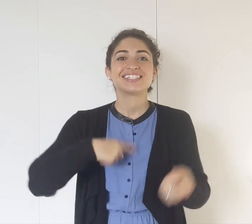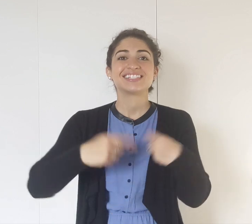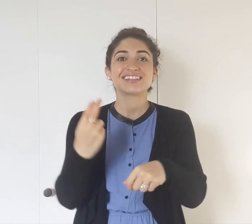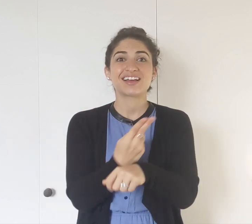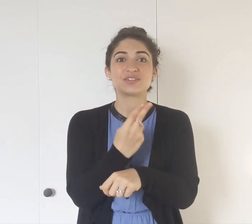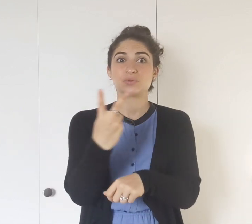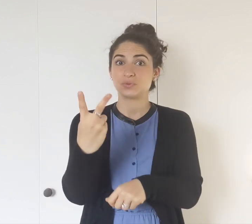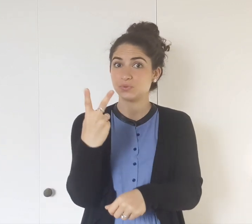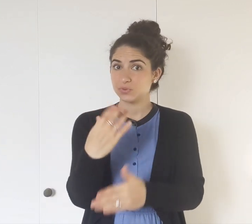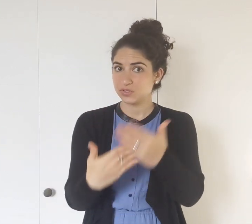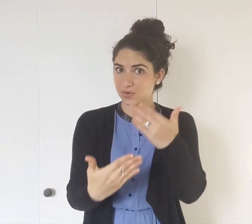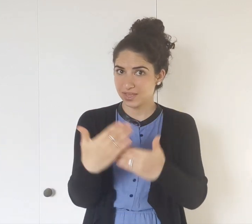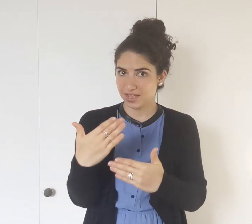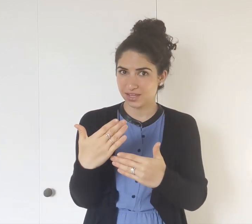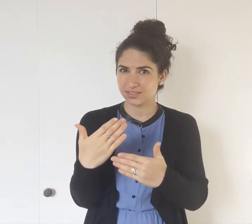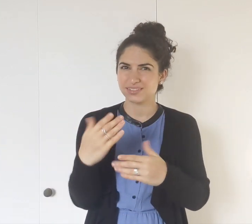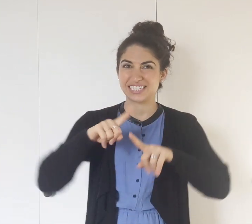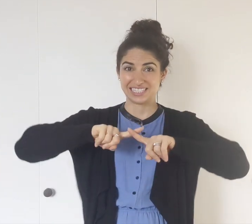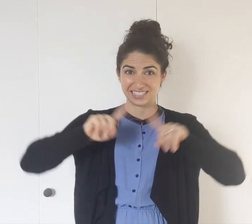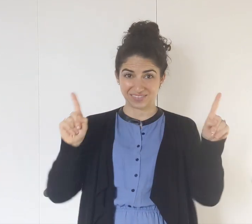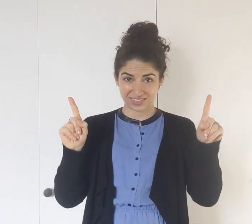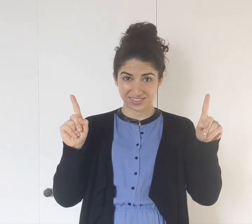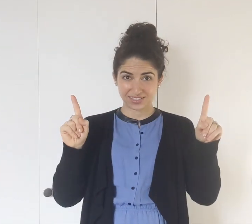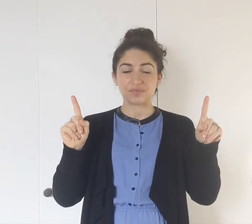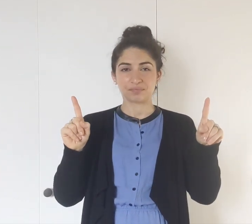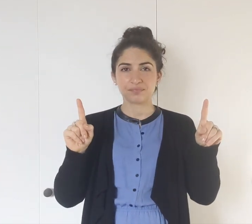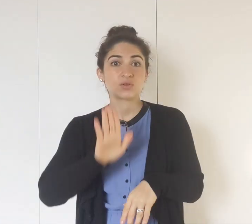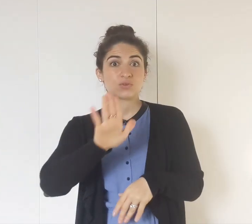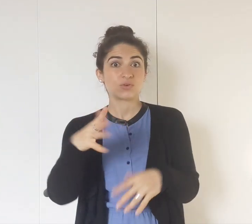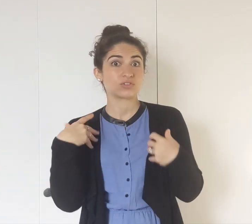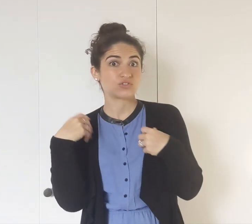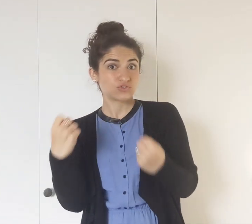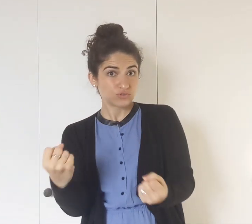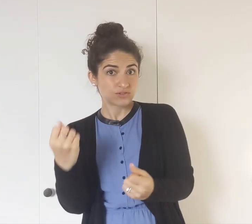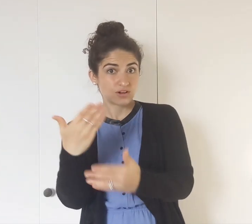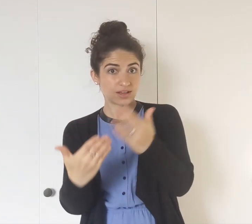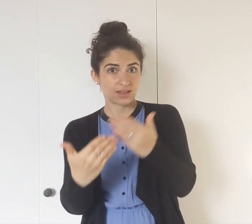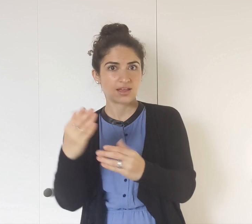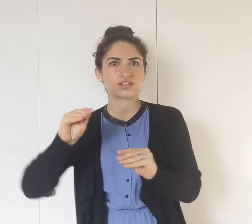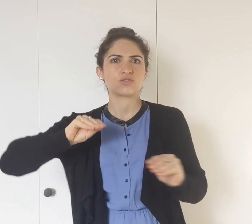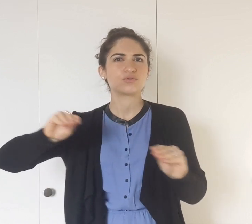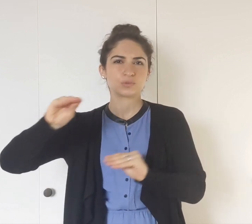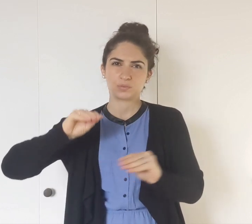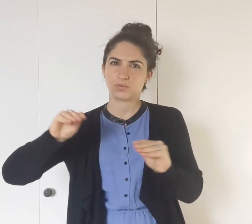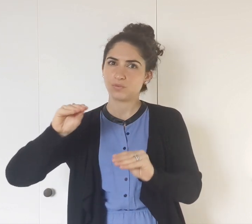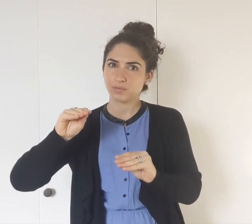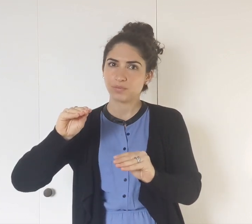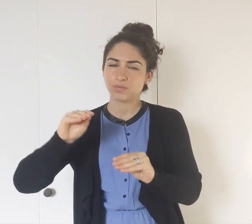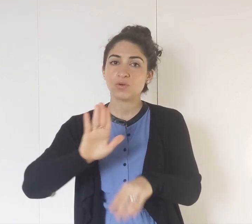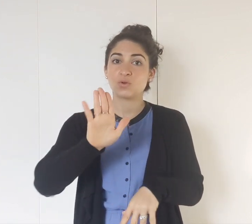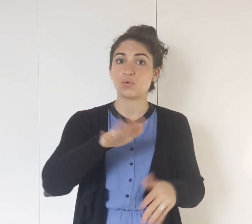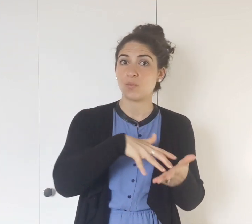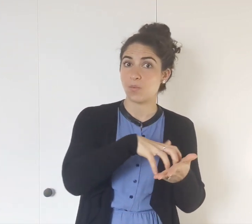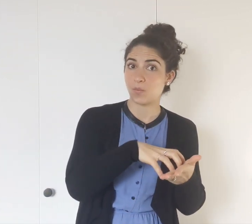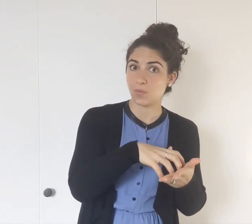For signs that use two hands in different ways, your dominant hand does the movement